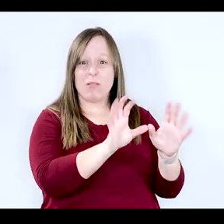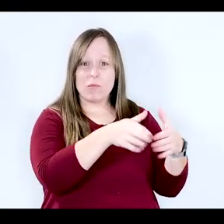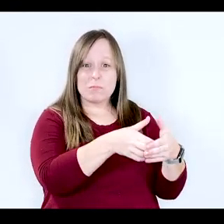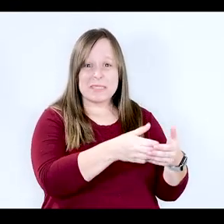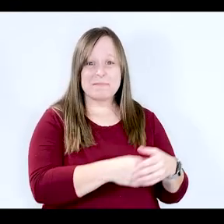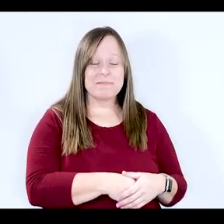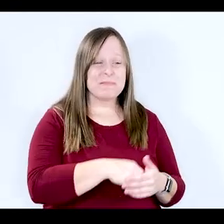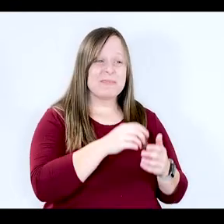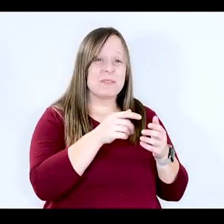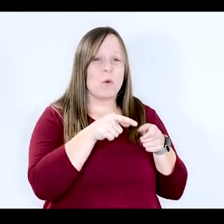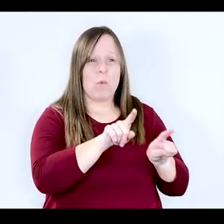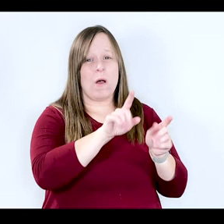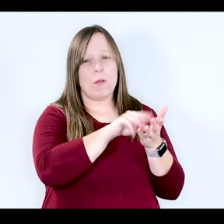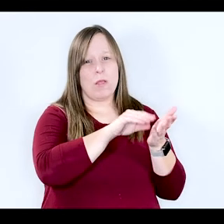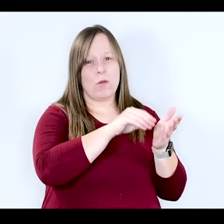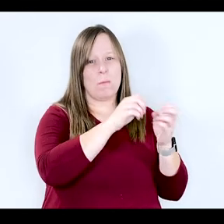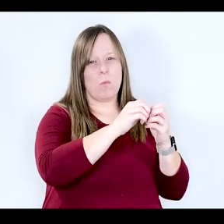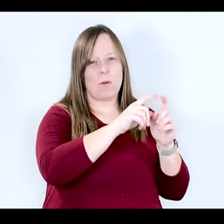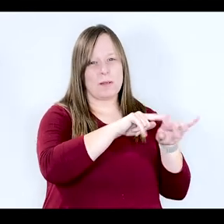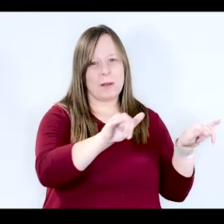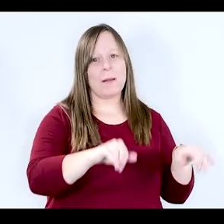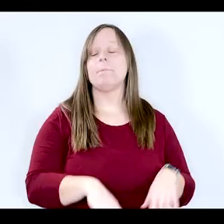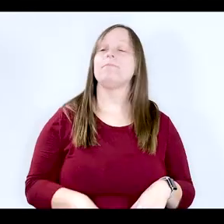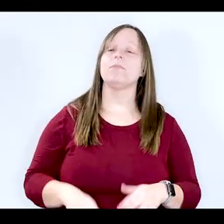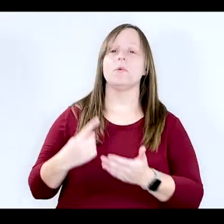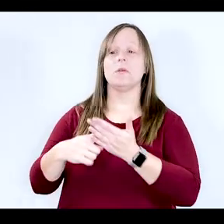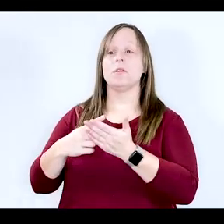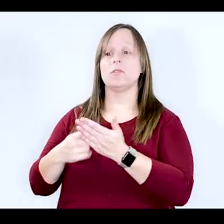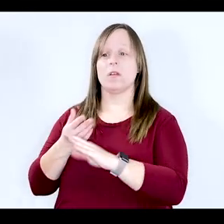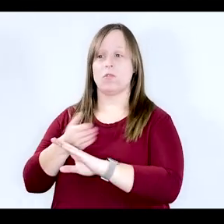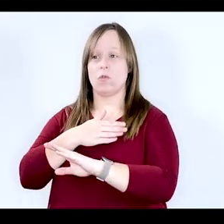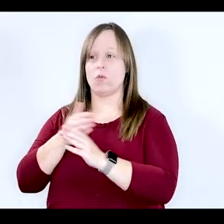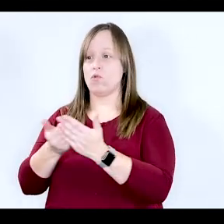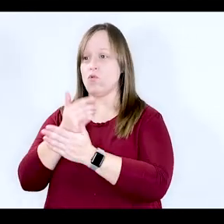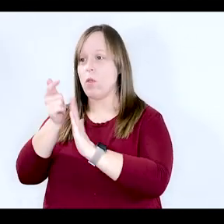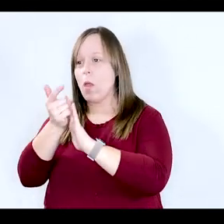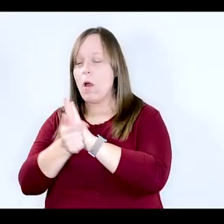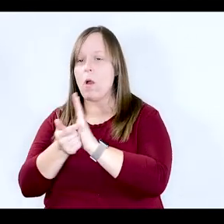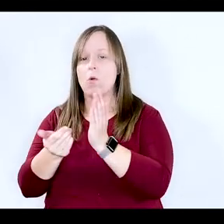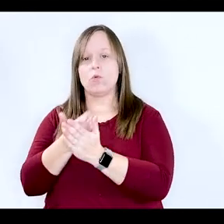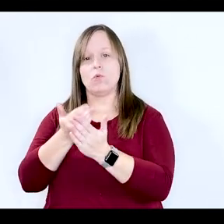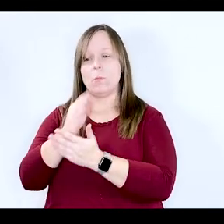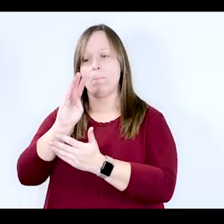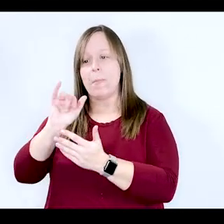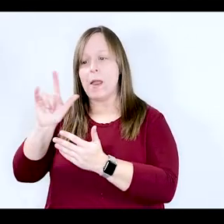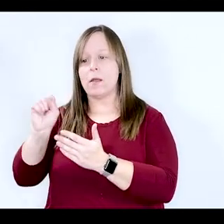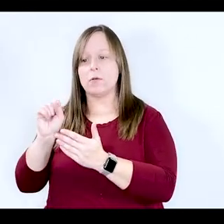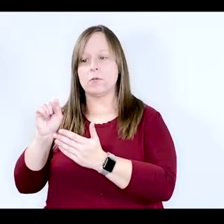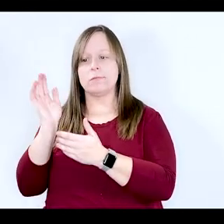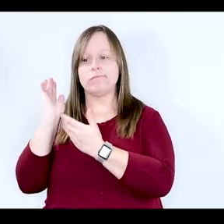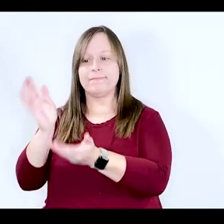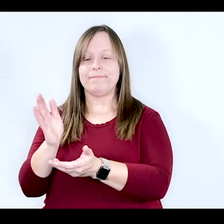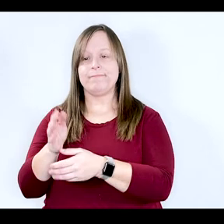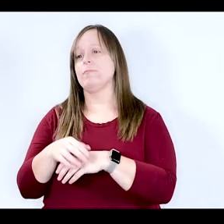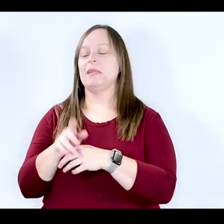K: And as we discussed earlier, there are some new laws and there are some new bills that are being put forward specifically